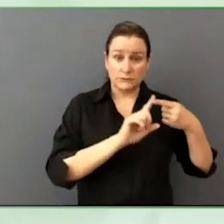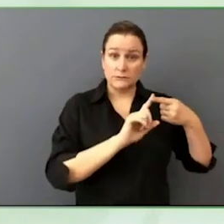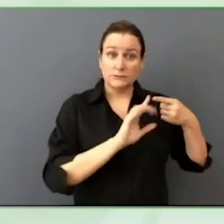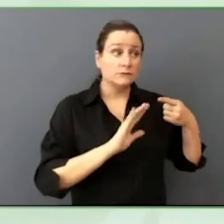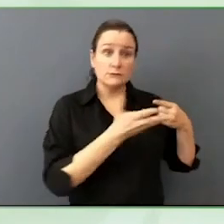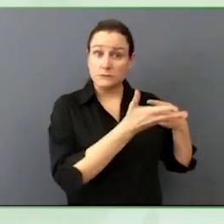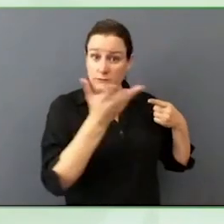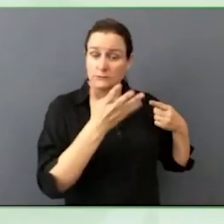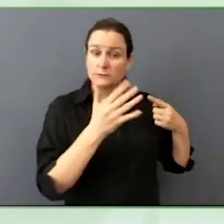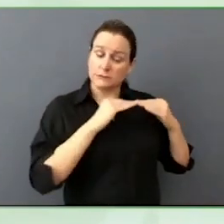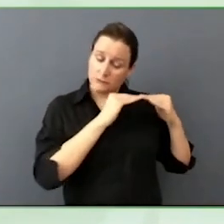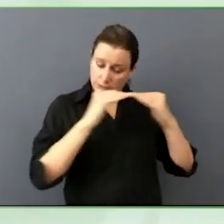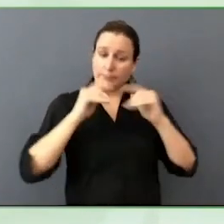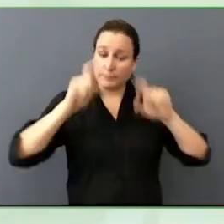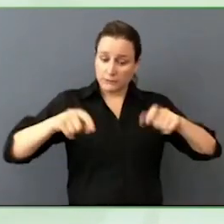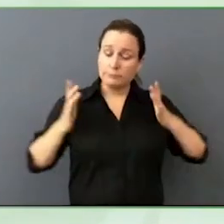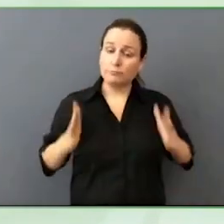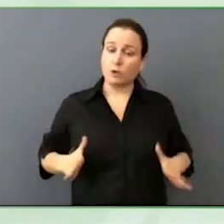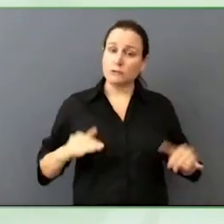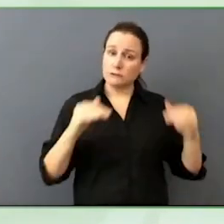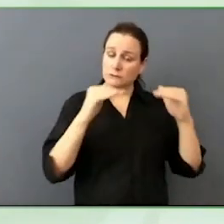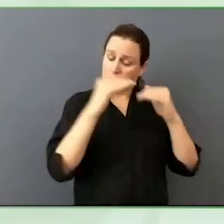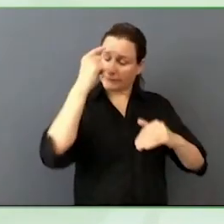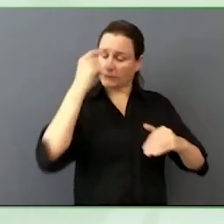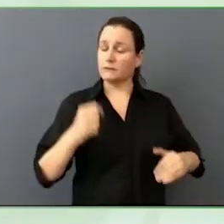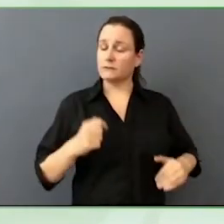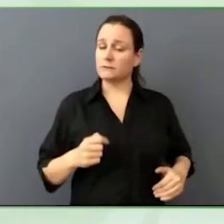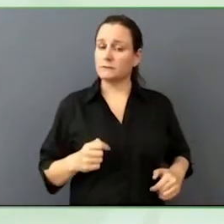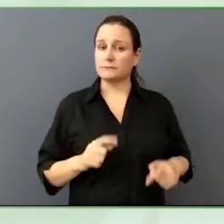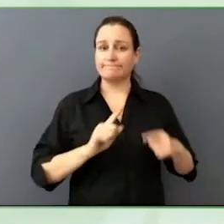We think about institutional, which are all of the systemic,